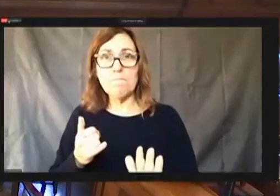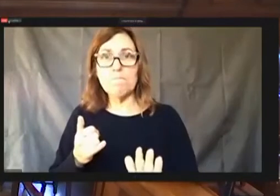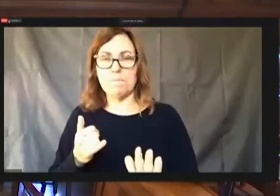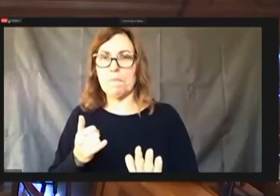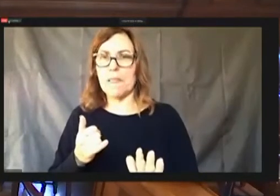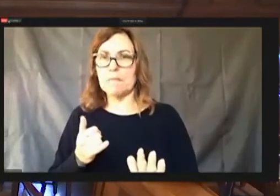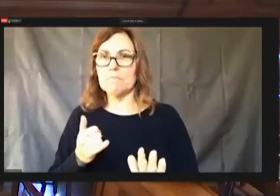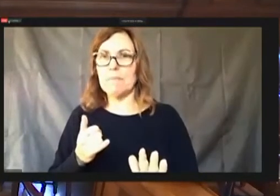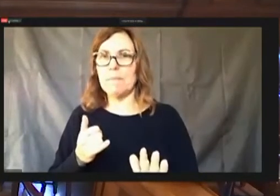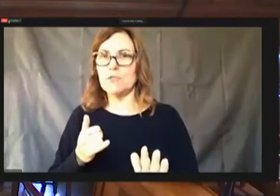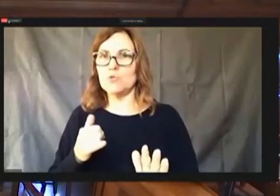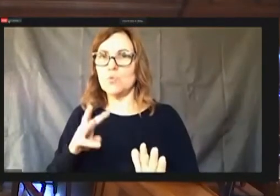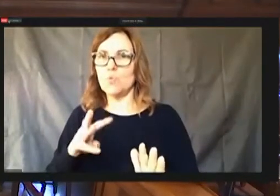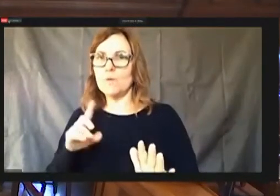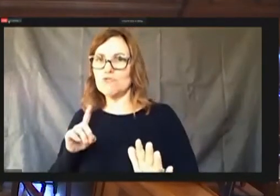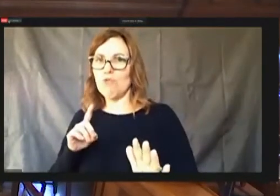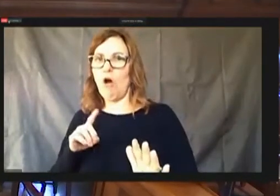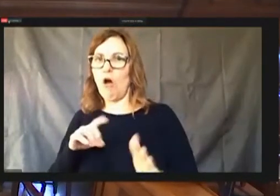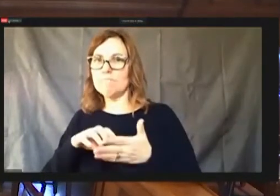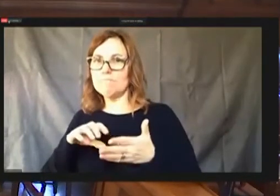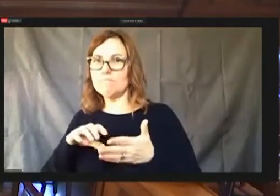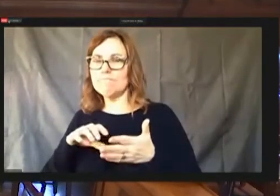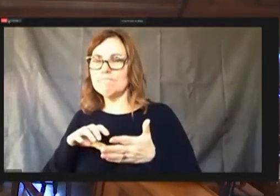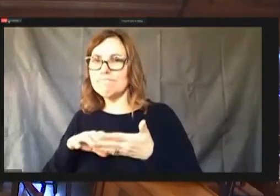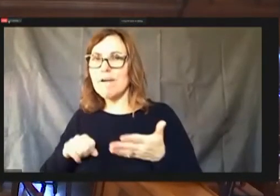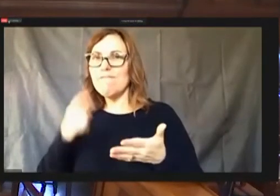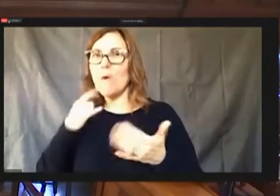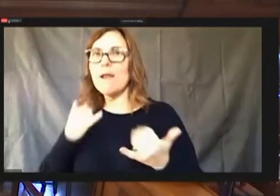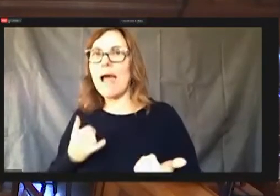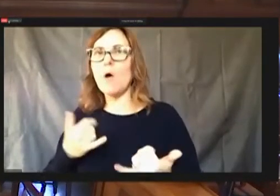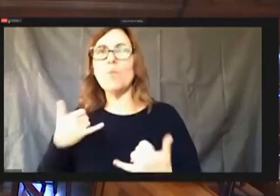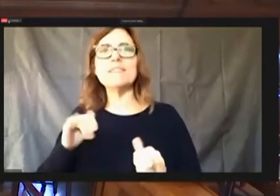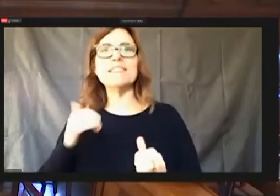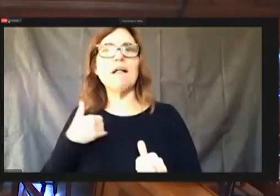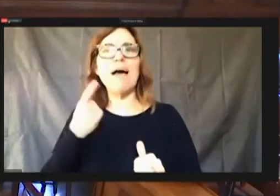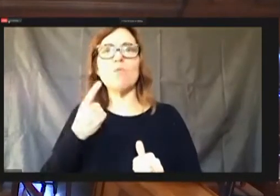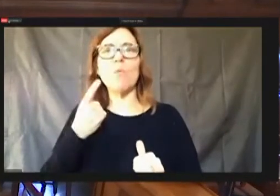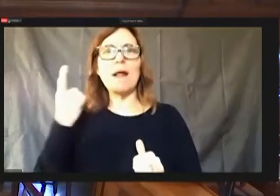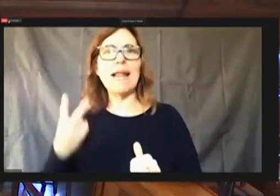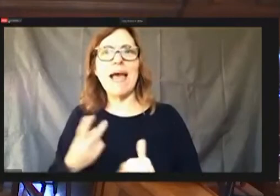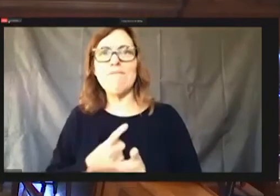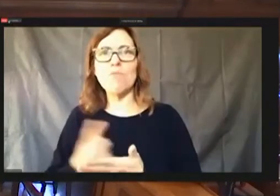And then we still have a week and a half to put it back in if council would agree to those